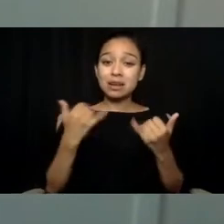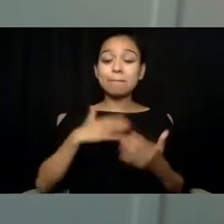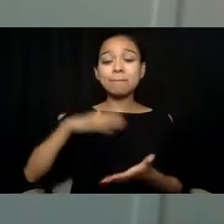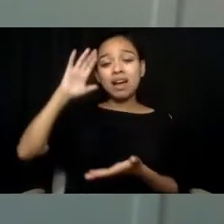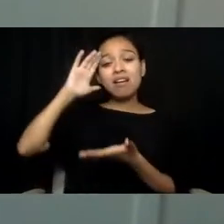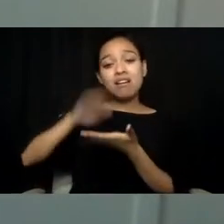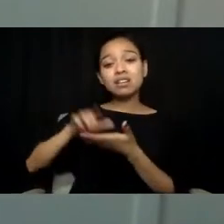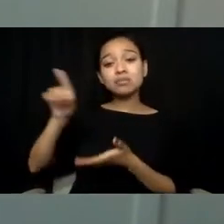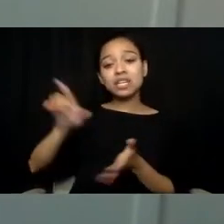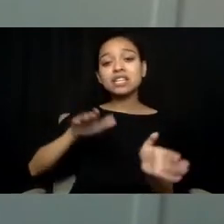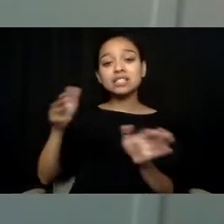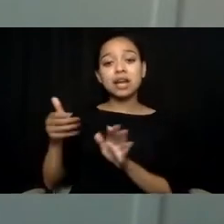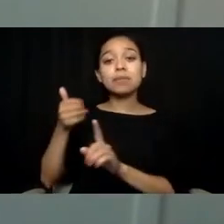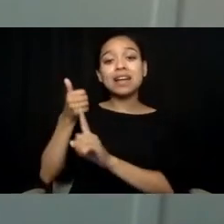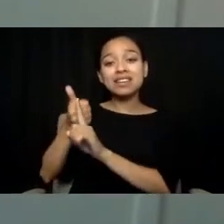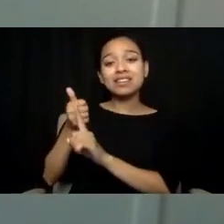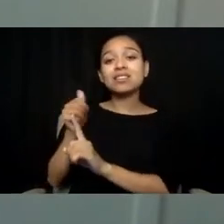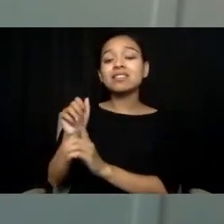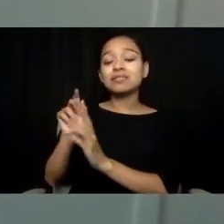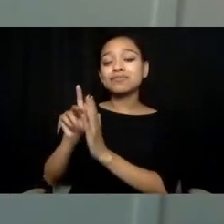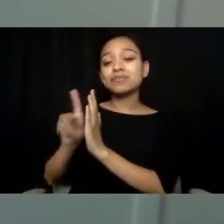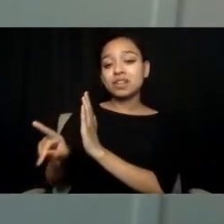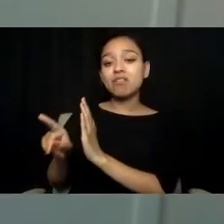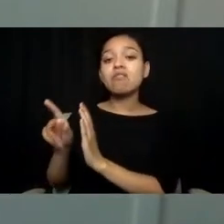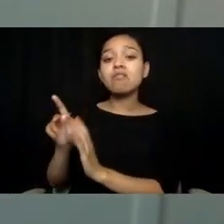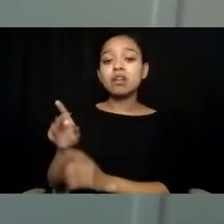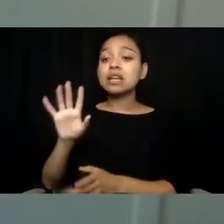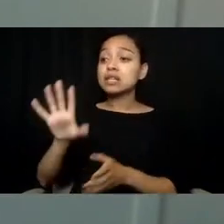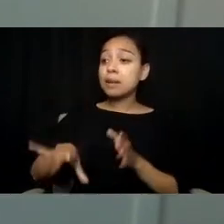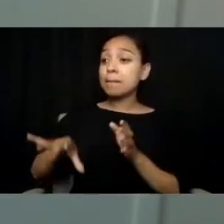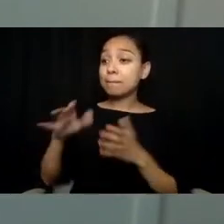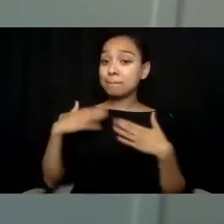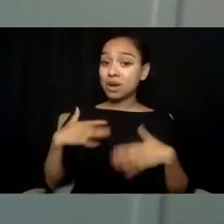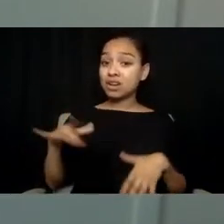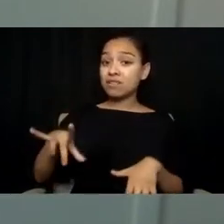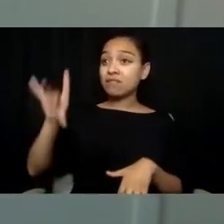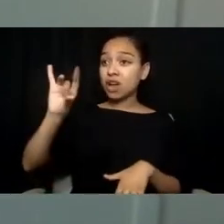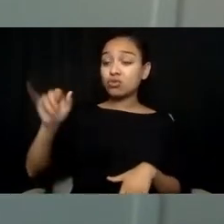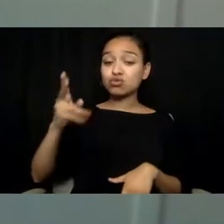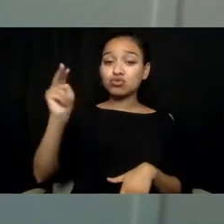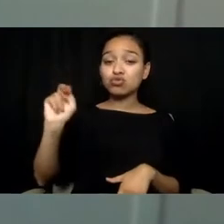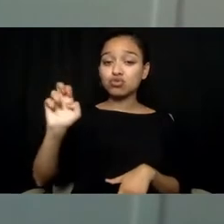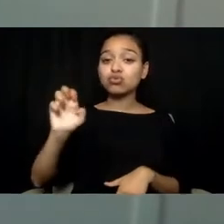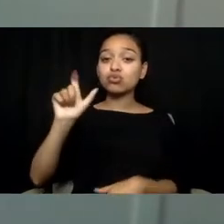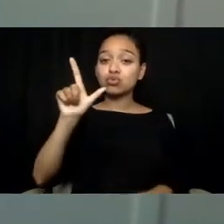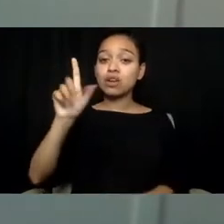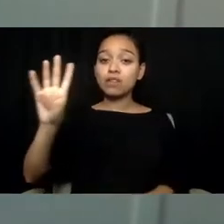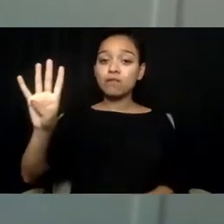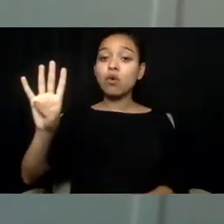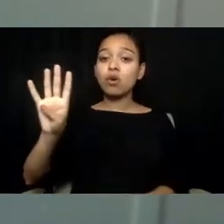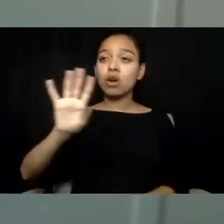His body was found on June 24th, 2015, around 6:00 p.m.